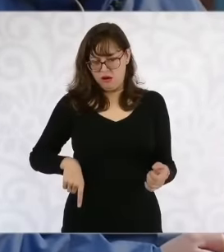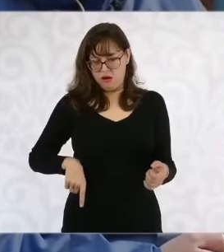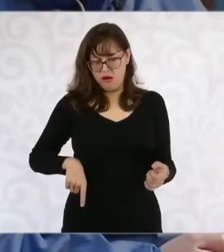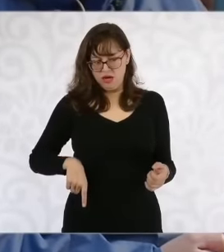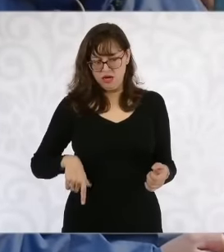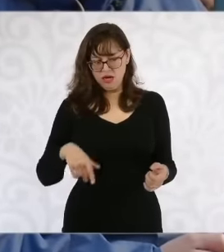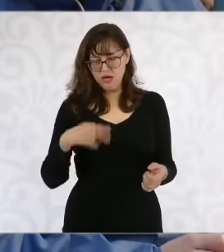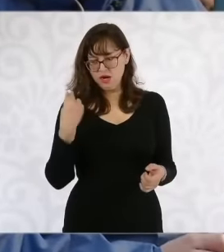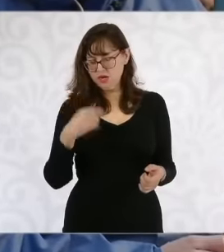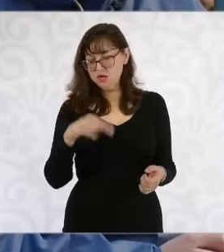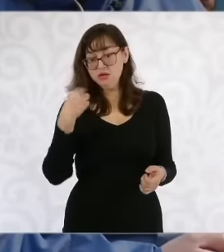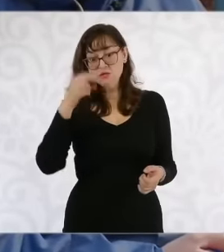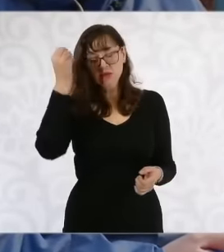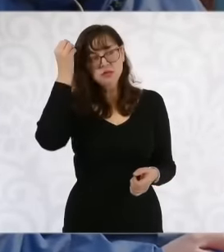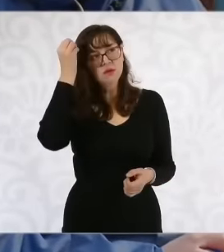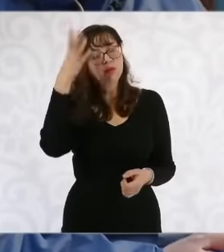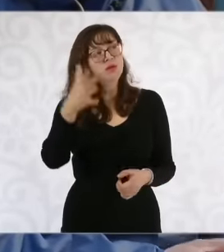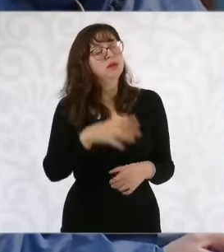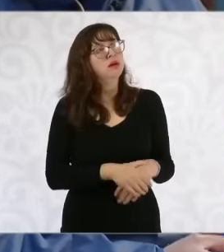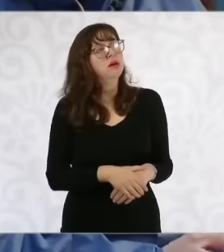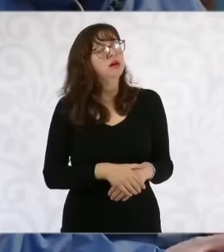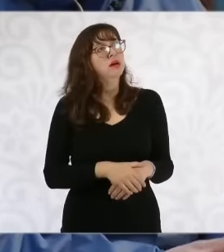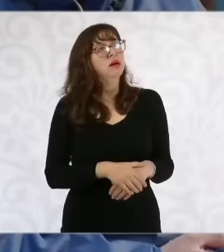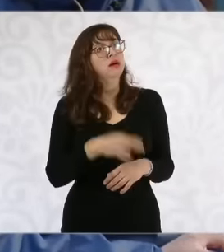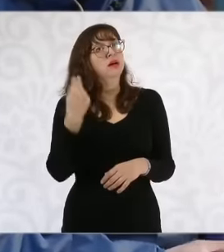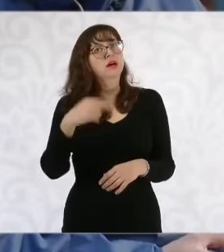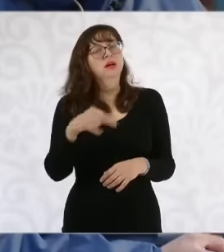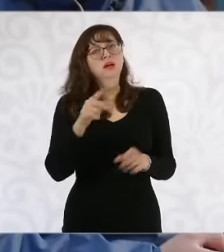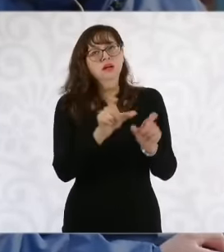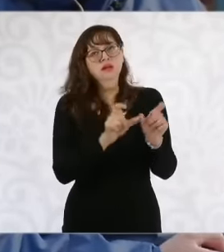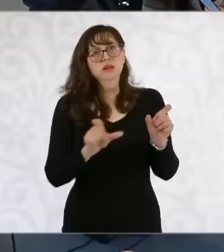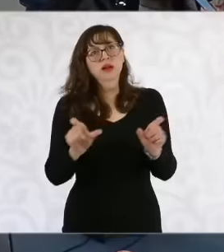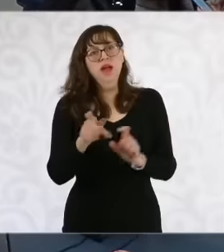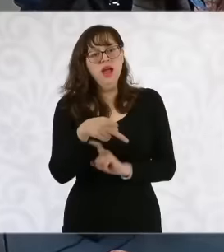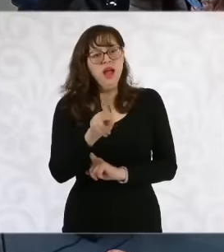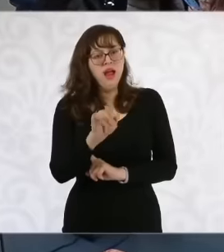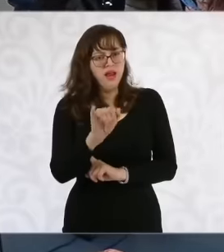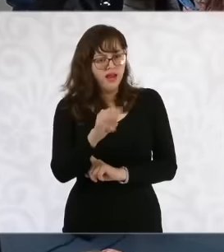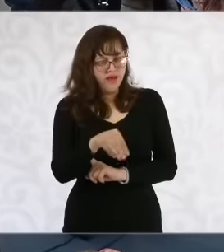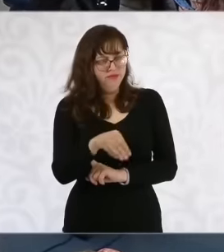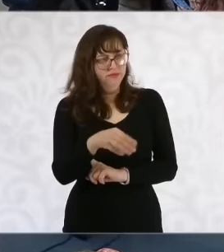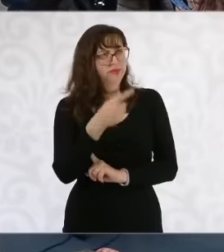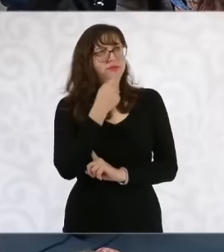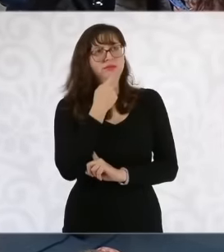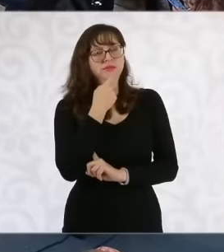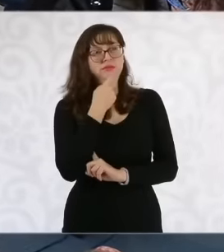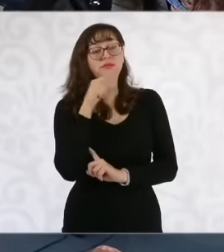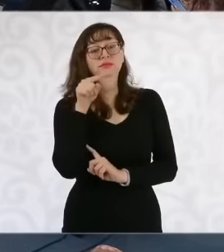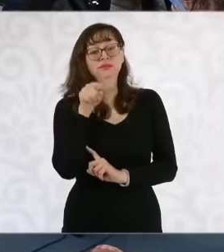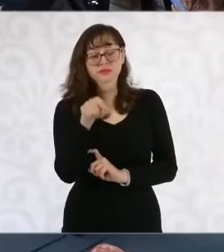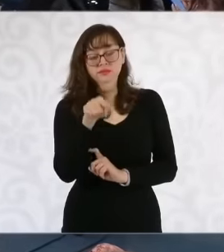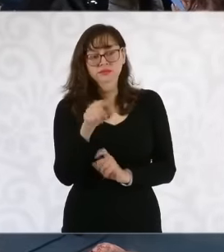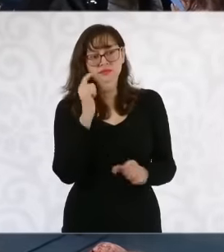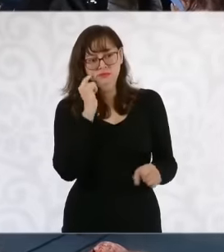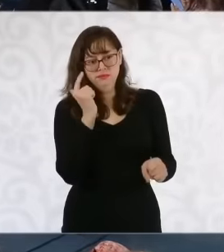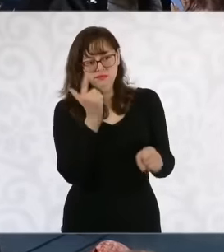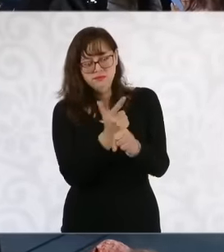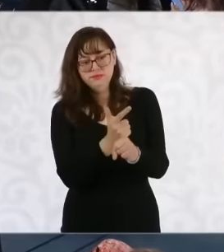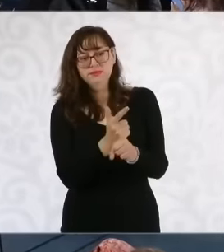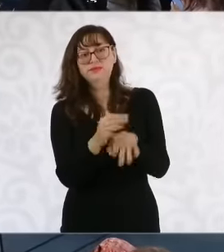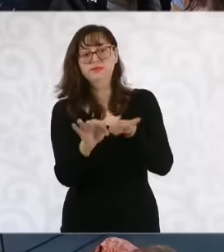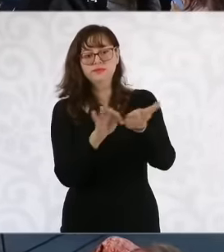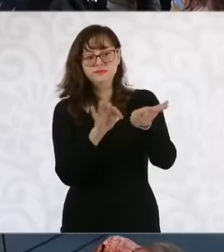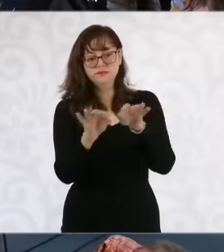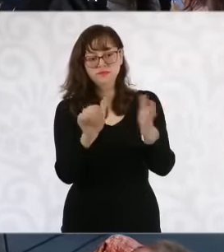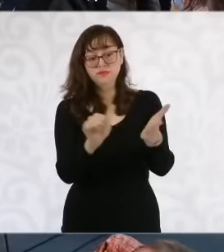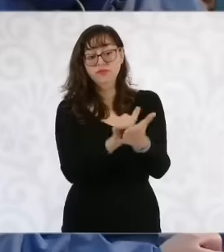remember it at the moment, but thanks to his work he was able to rescue a death certificate